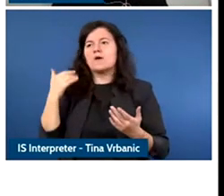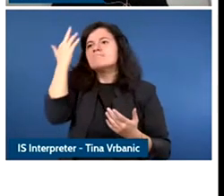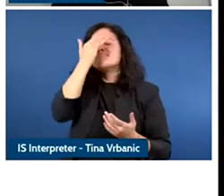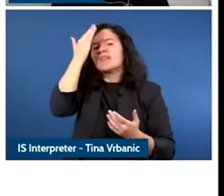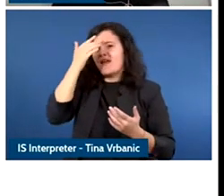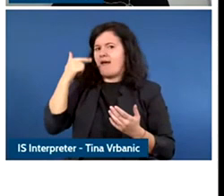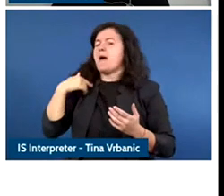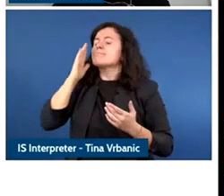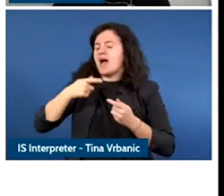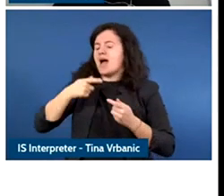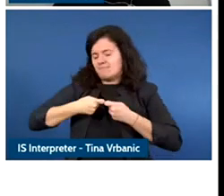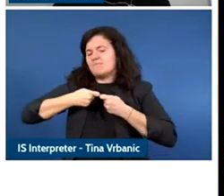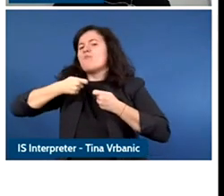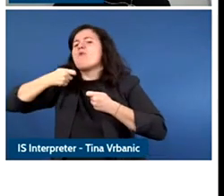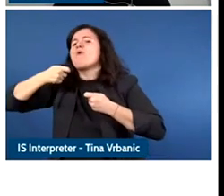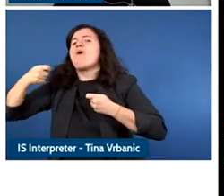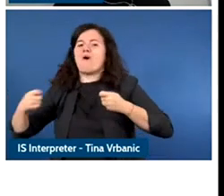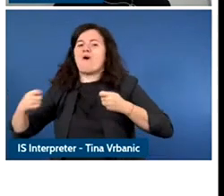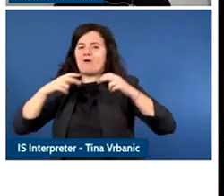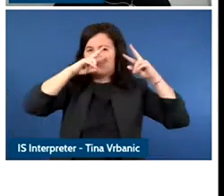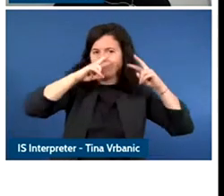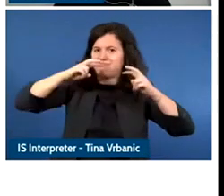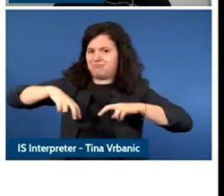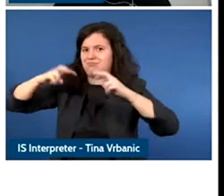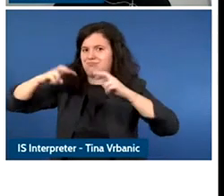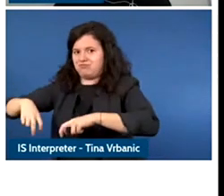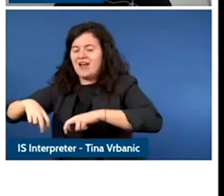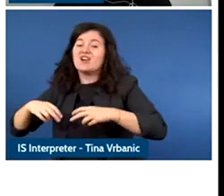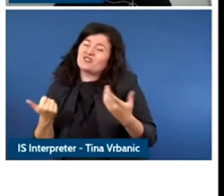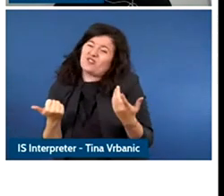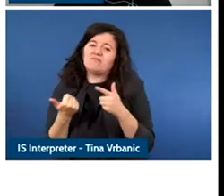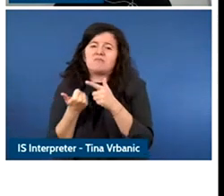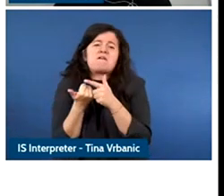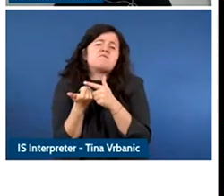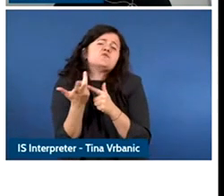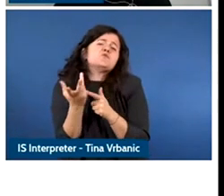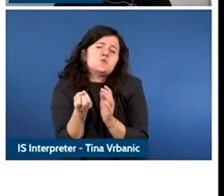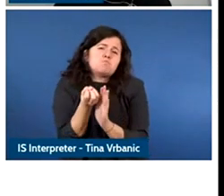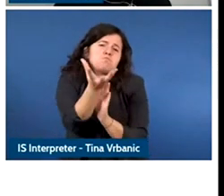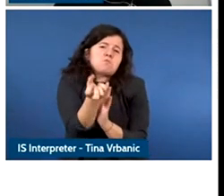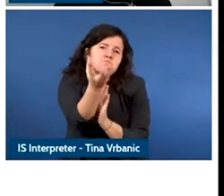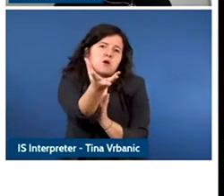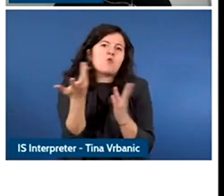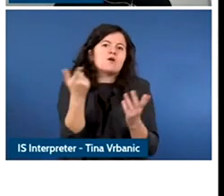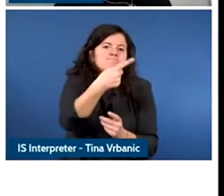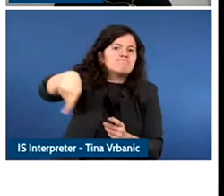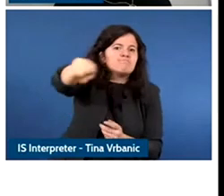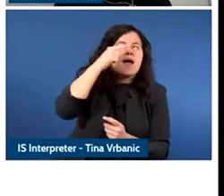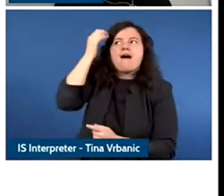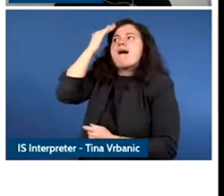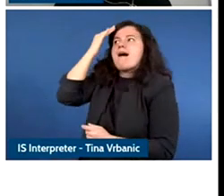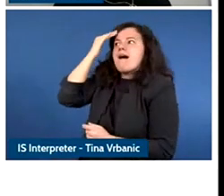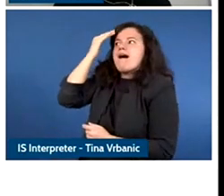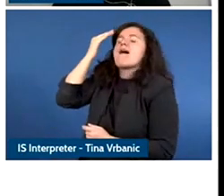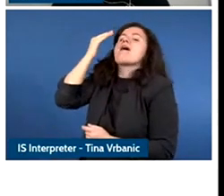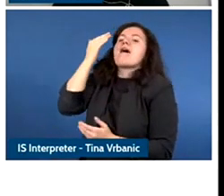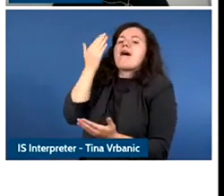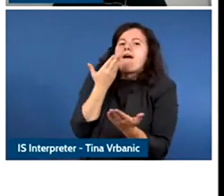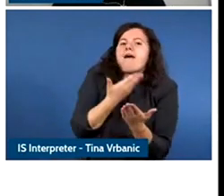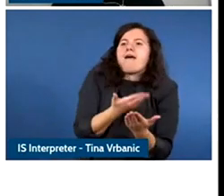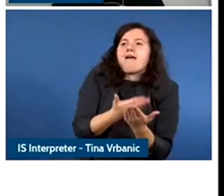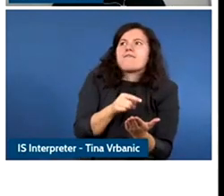of what I think some of the key questions are as we think about key evidence and